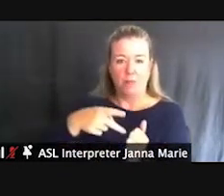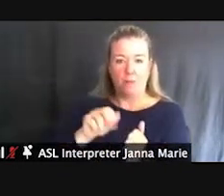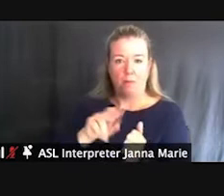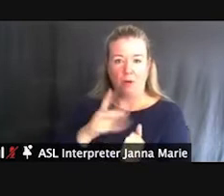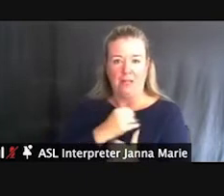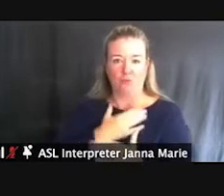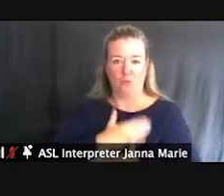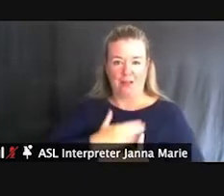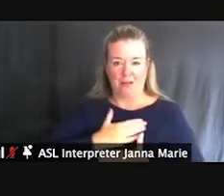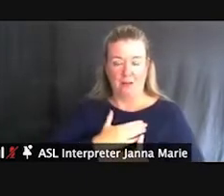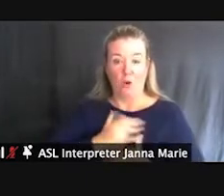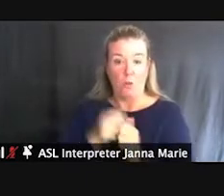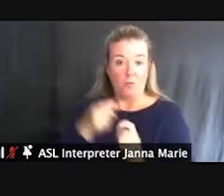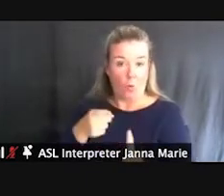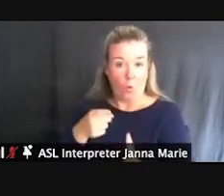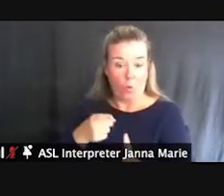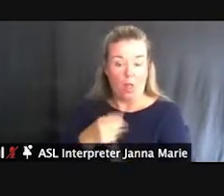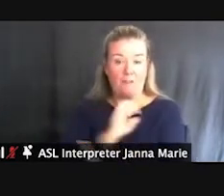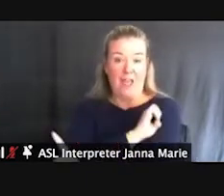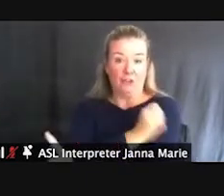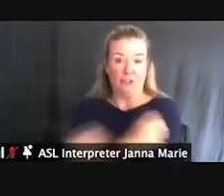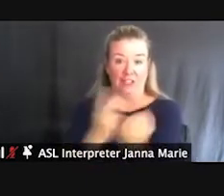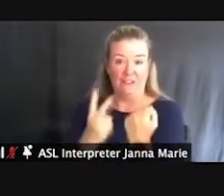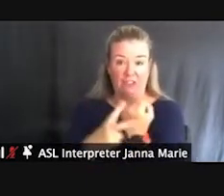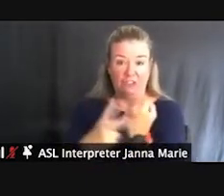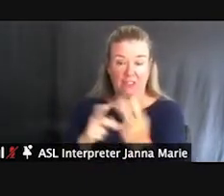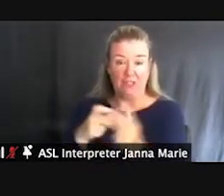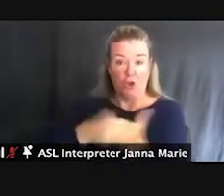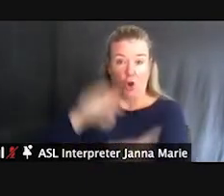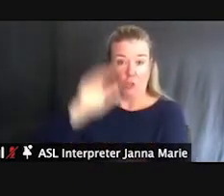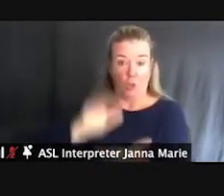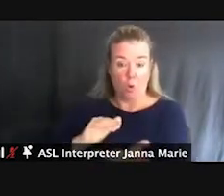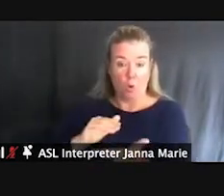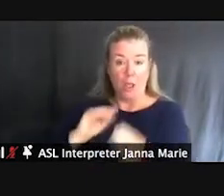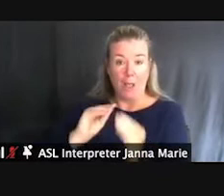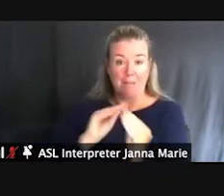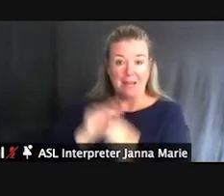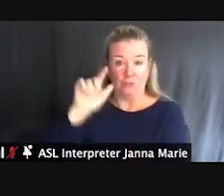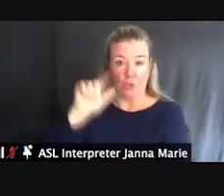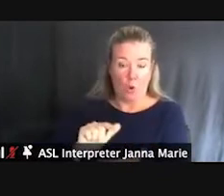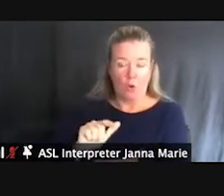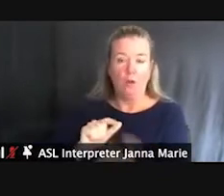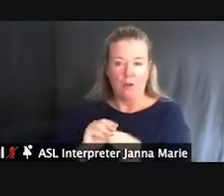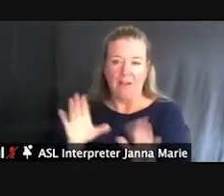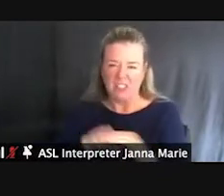of energy efficiency, low cost, low maintenance, obviously accessible, and the other thing too is, family bathrooms.